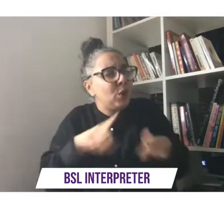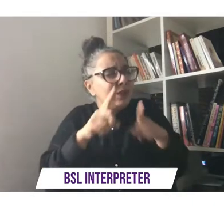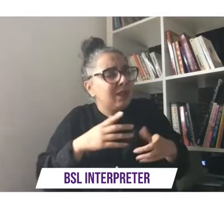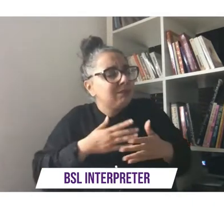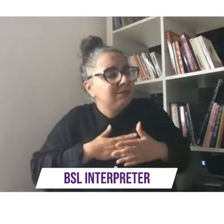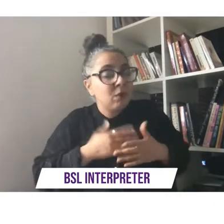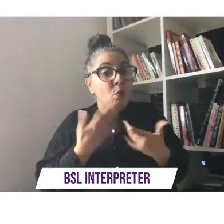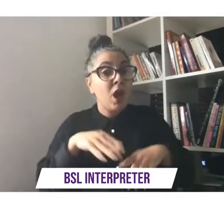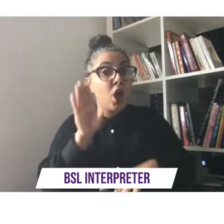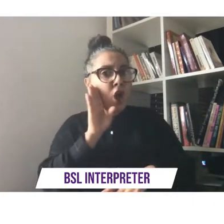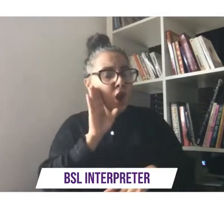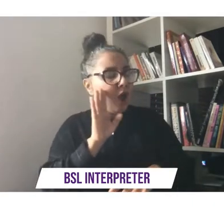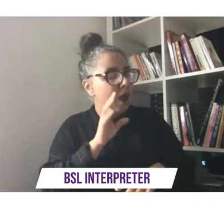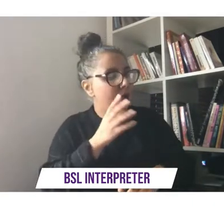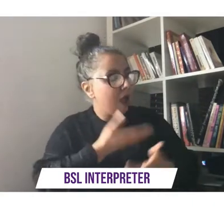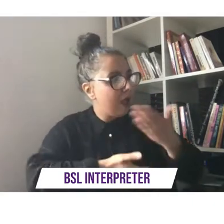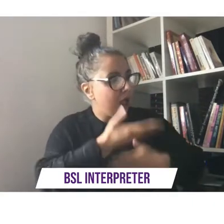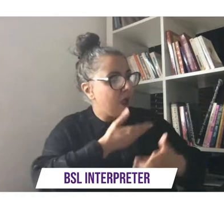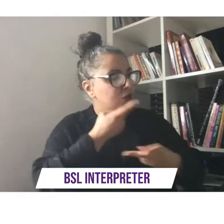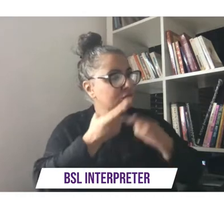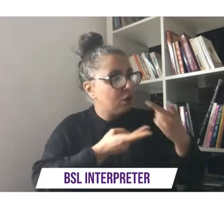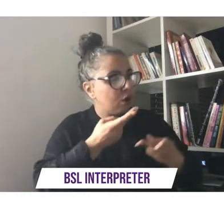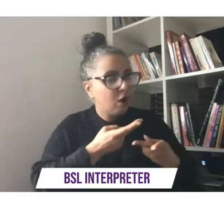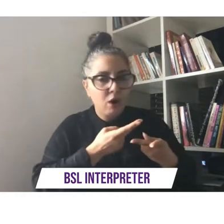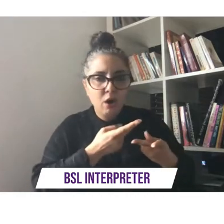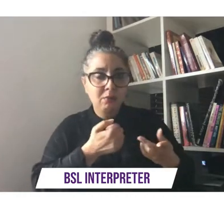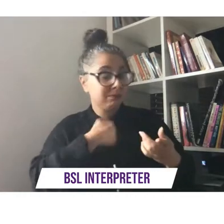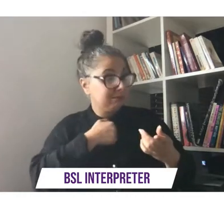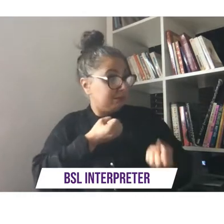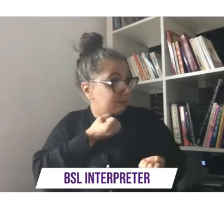jackie shared that song with me and i shared some of my songs and we've kind of had a conversation